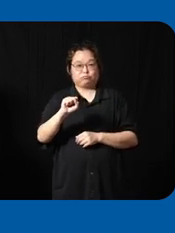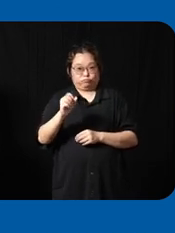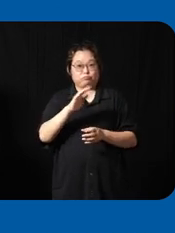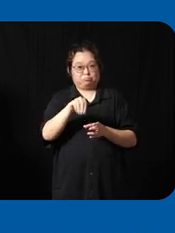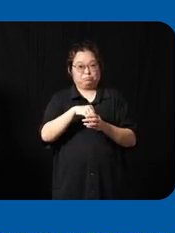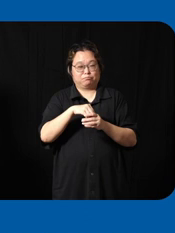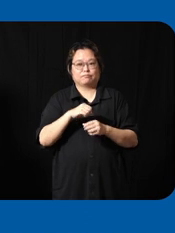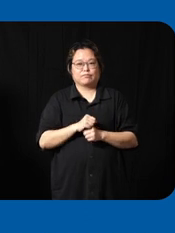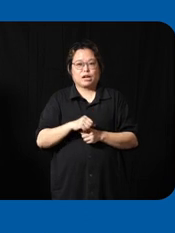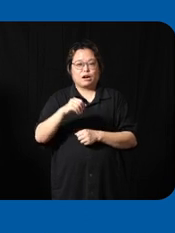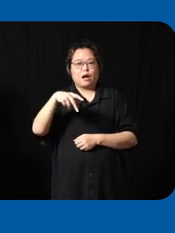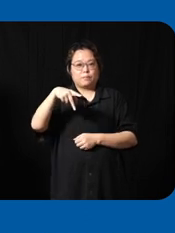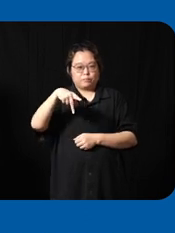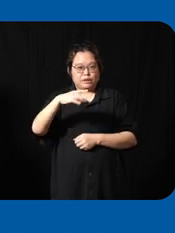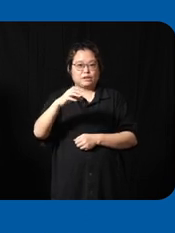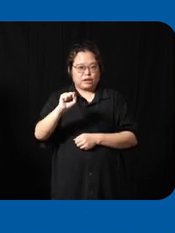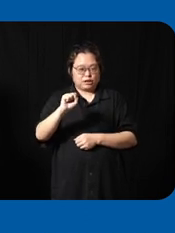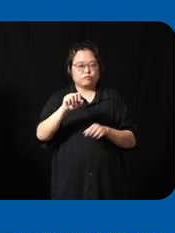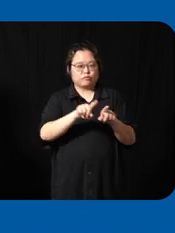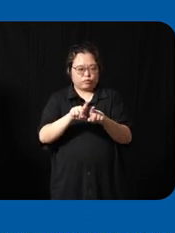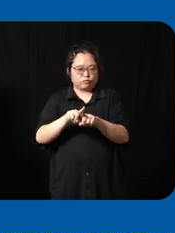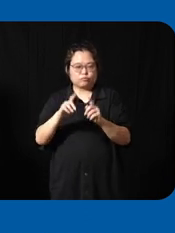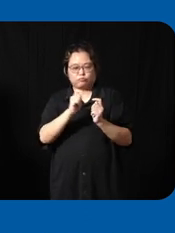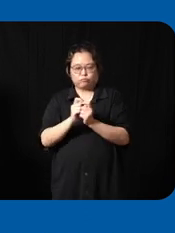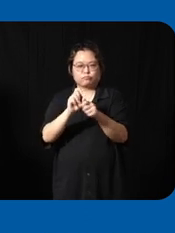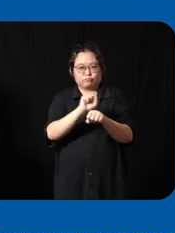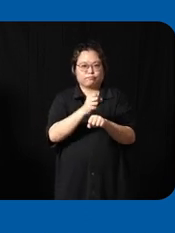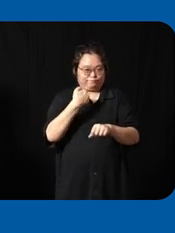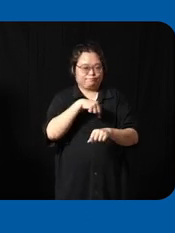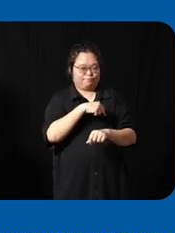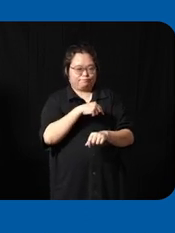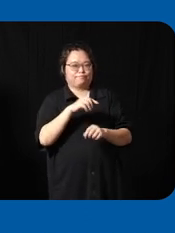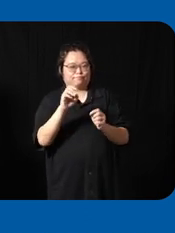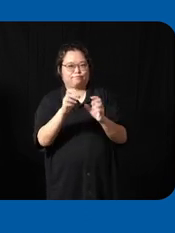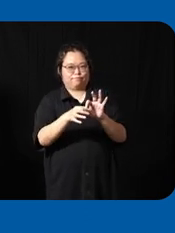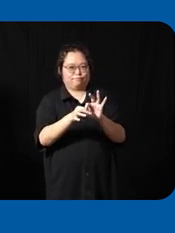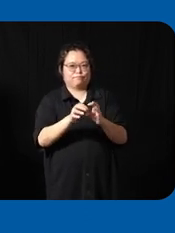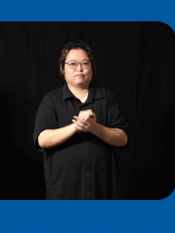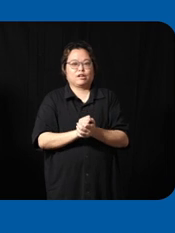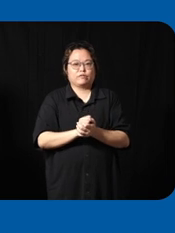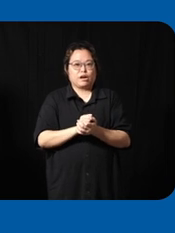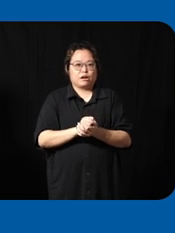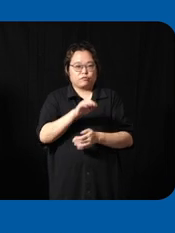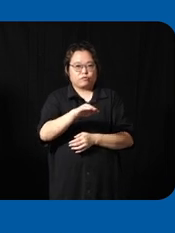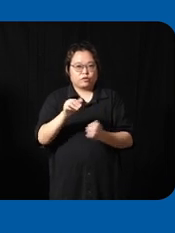work with PCS uh they run inclusive kindergarten with uh uh children with autism I I think and